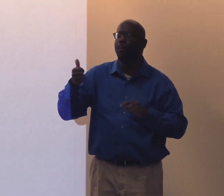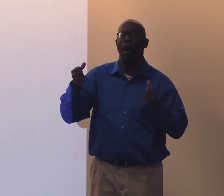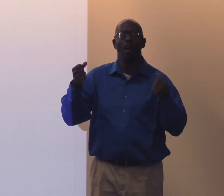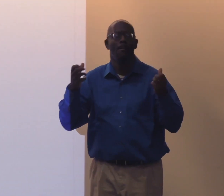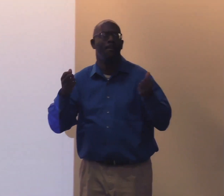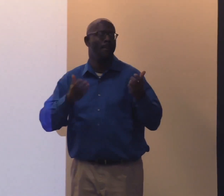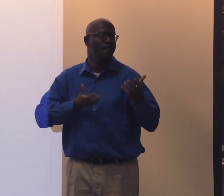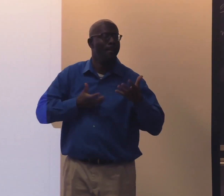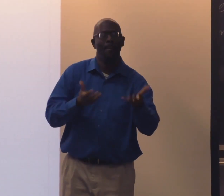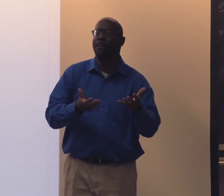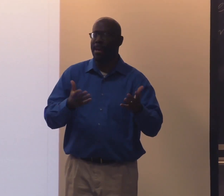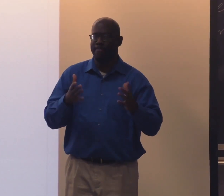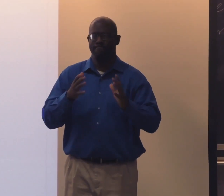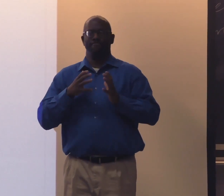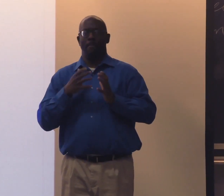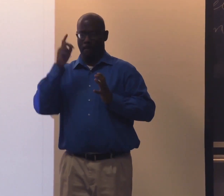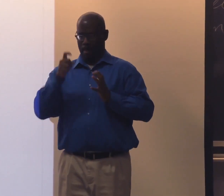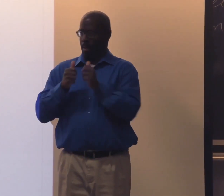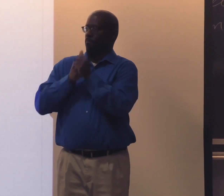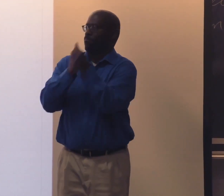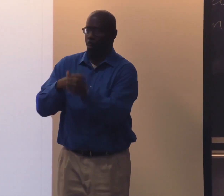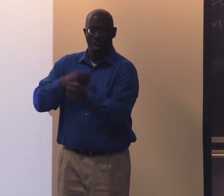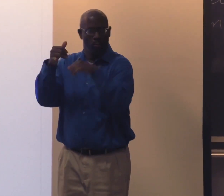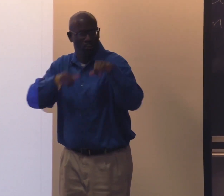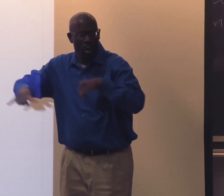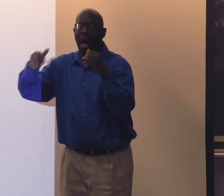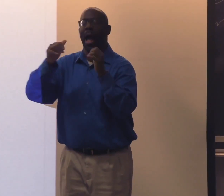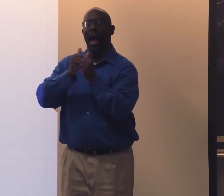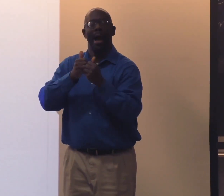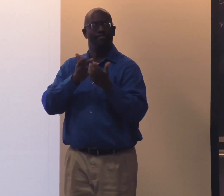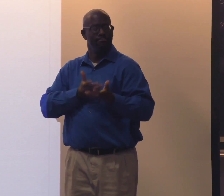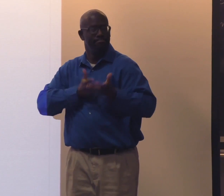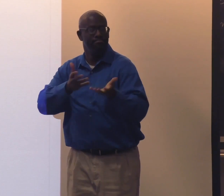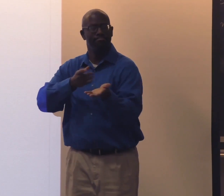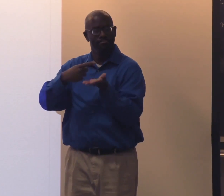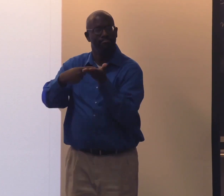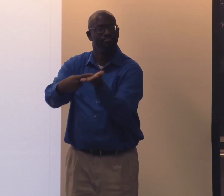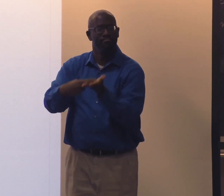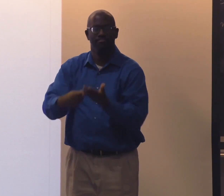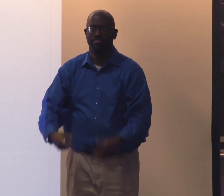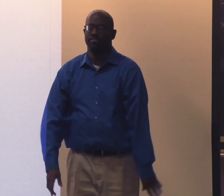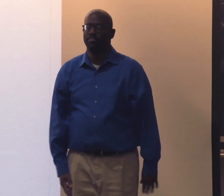this cultural deprivation of not being able to express yourself the way you want, to follow the white deaf norms